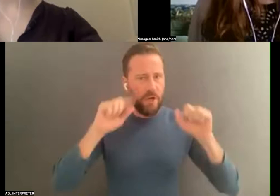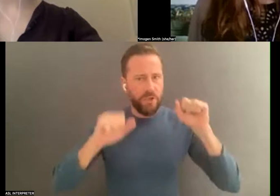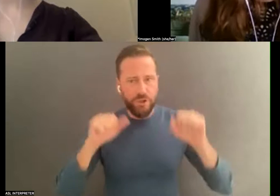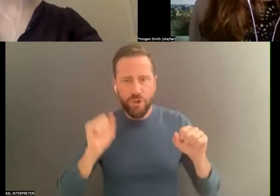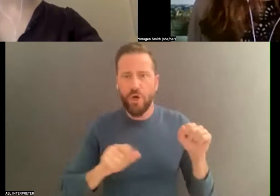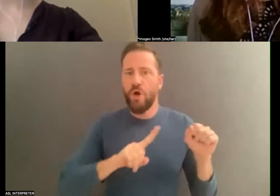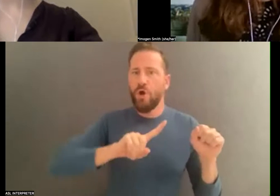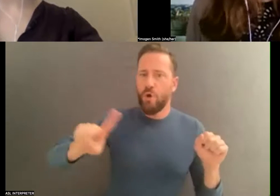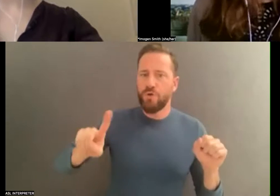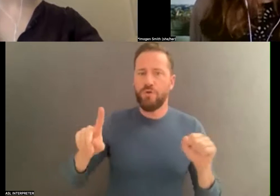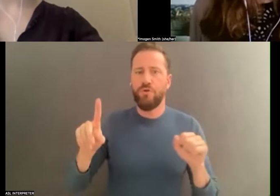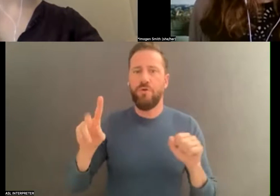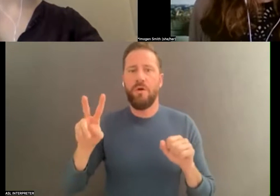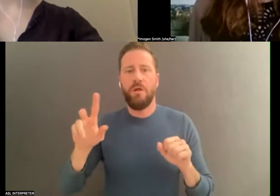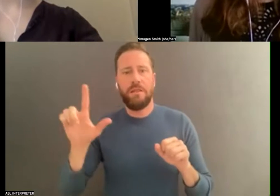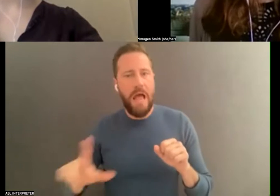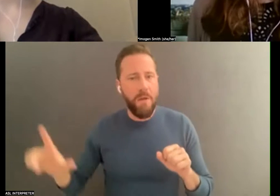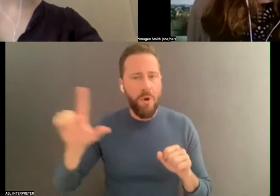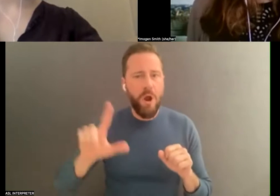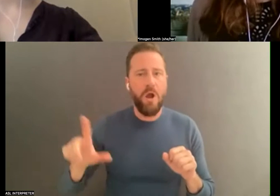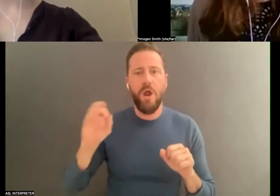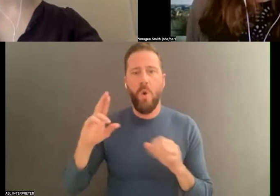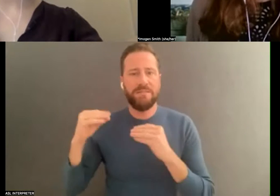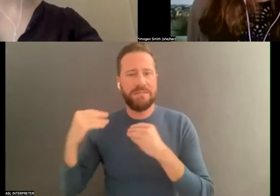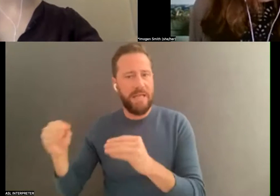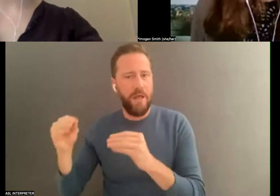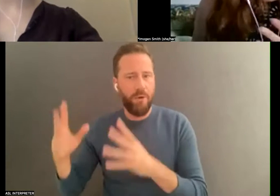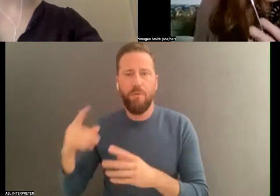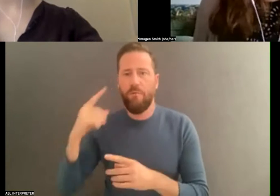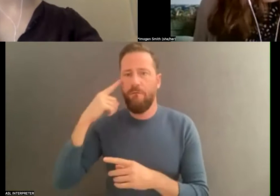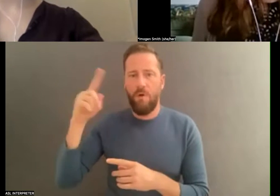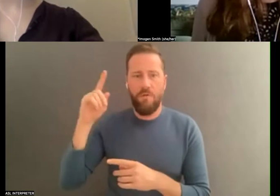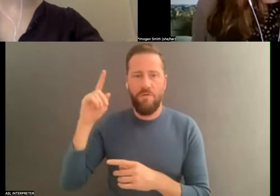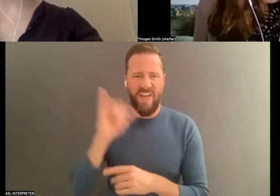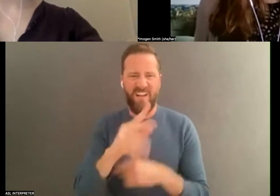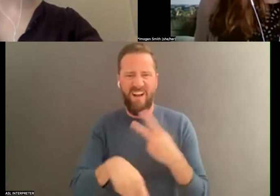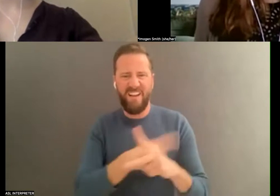, go to an library, or talk to an audio